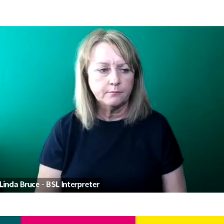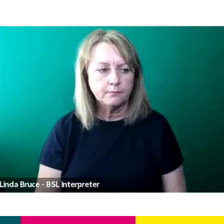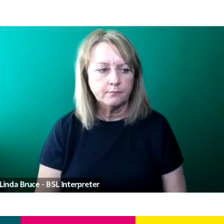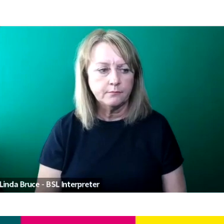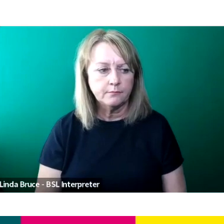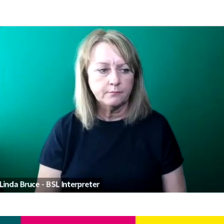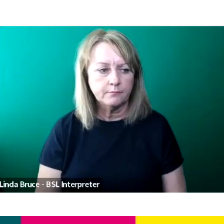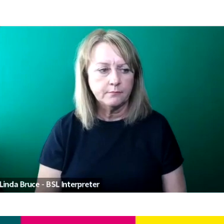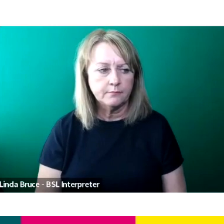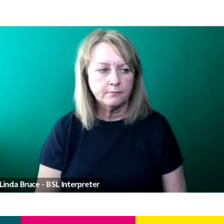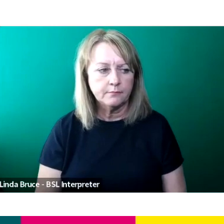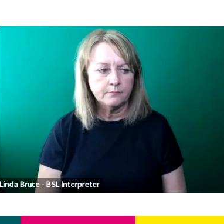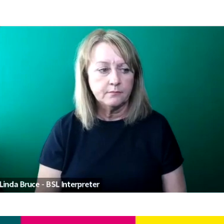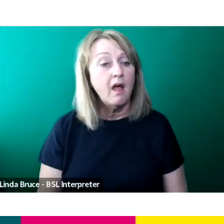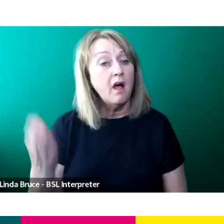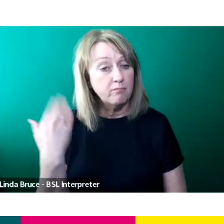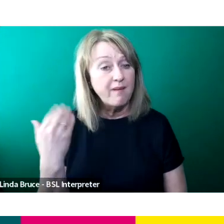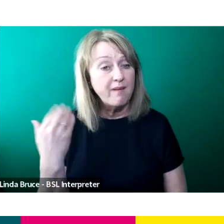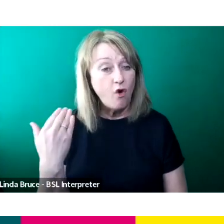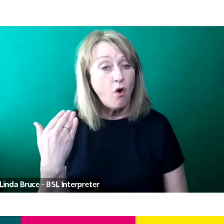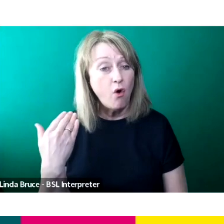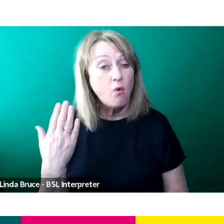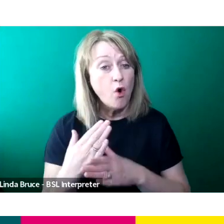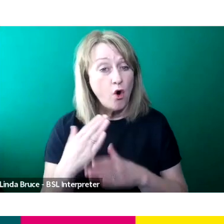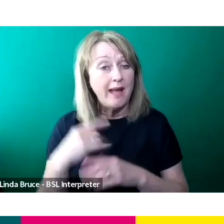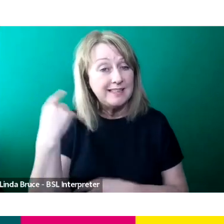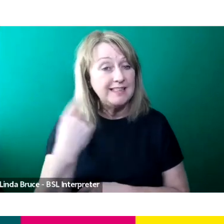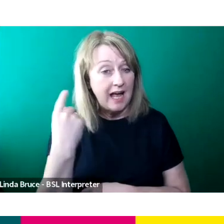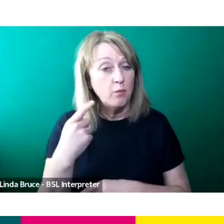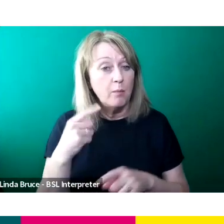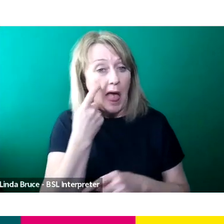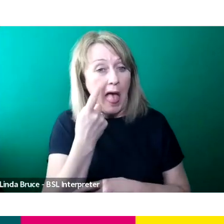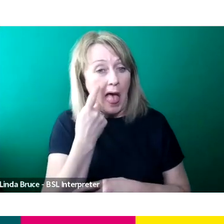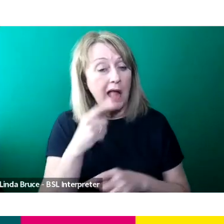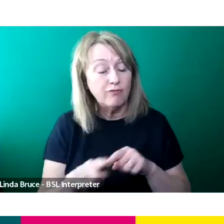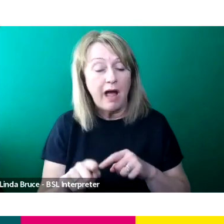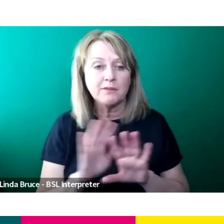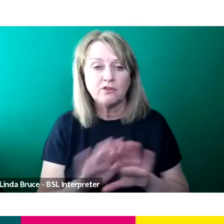It was earlier when we tried it, wasn't it? Yeah, there we go.